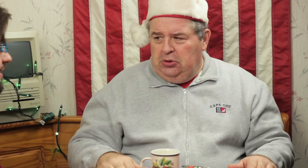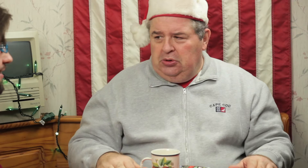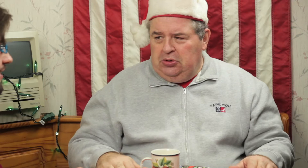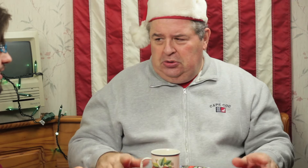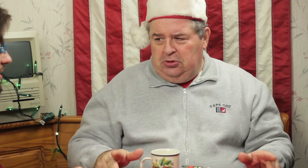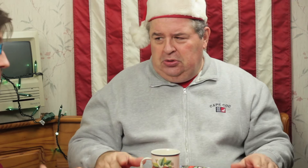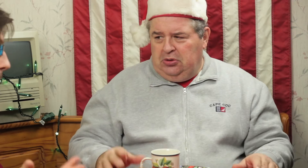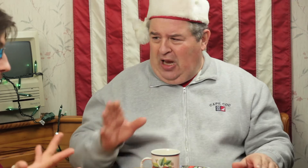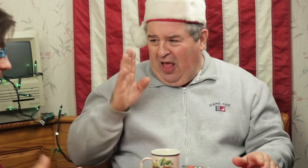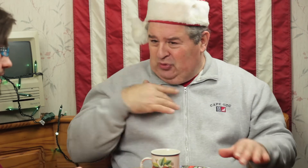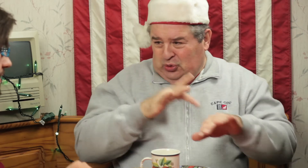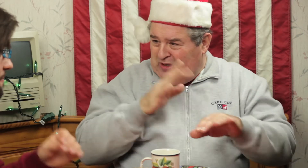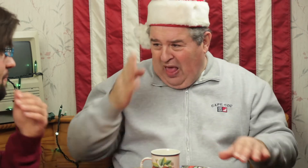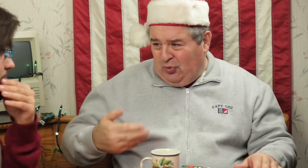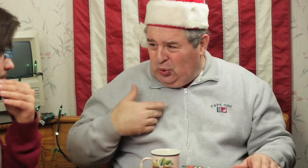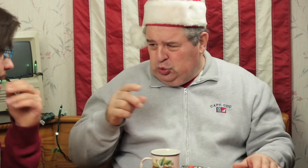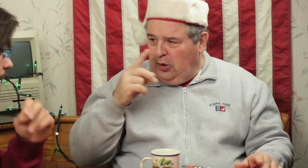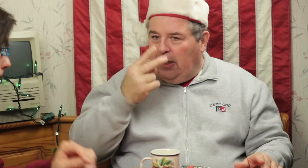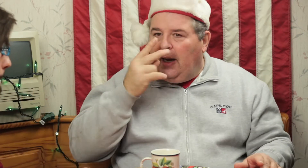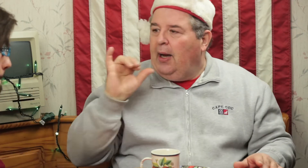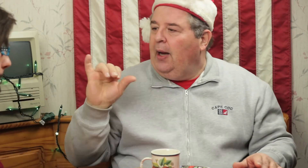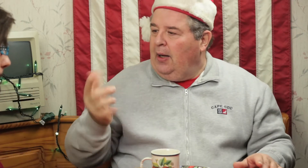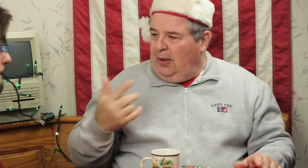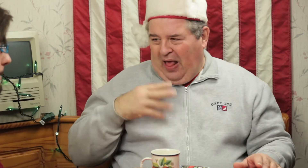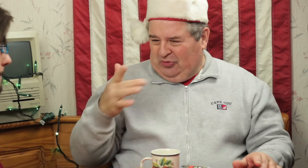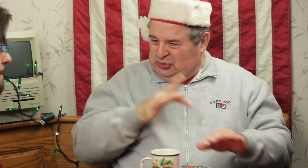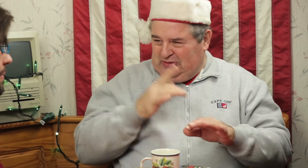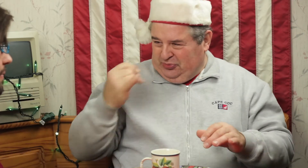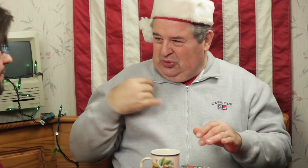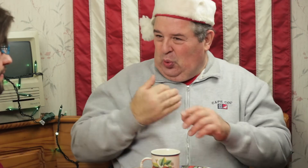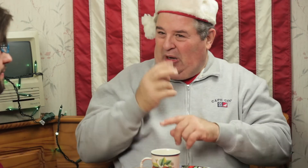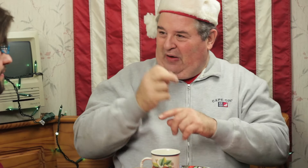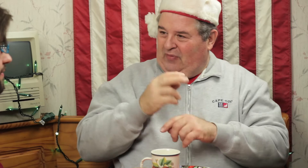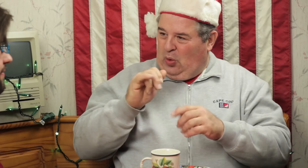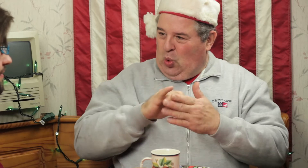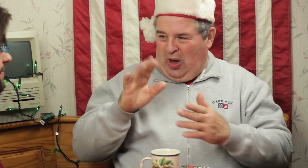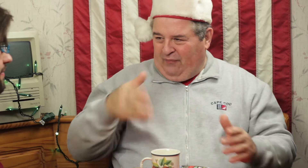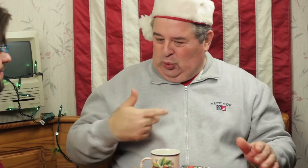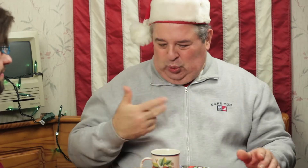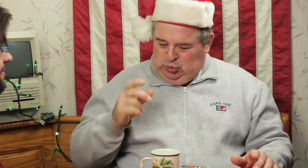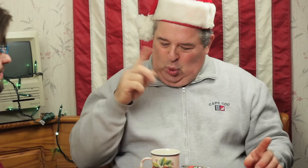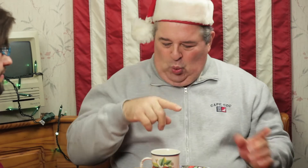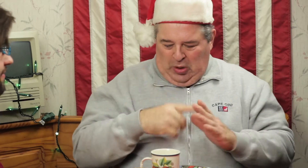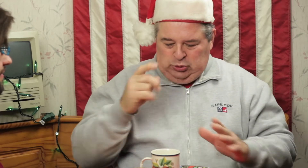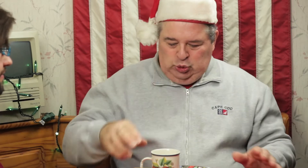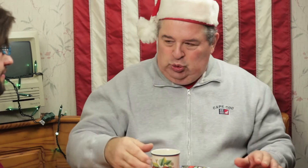I have never touched it, I should see what it's all about. Can you imagine, New Years in New York? I should go once. I should.